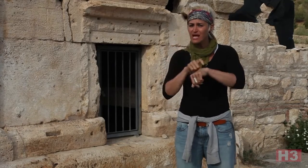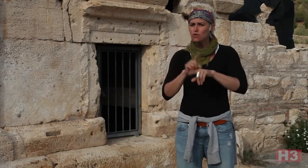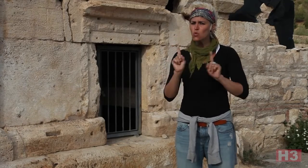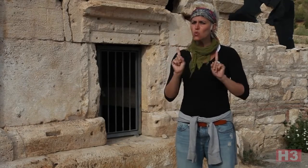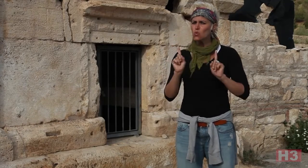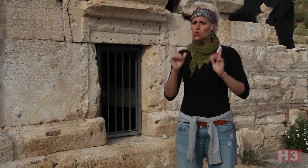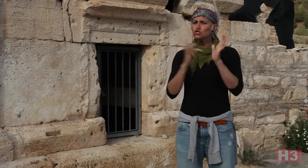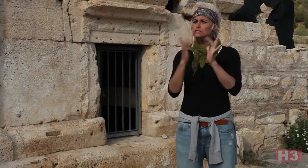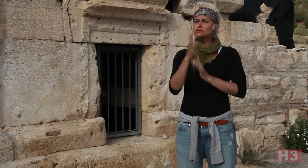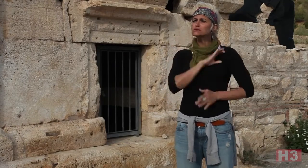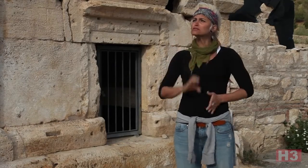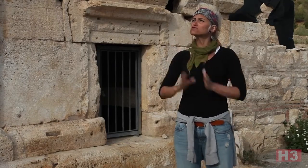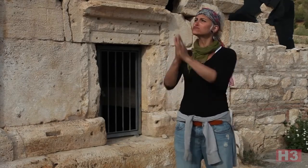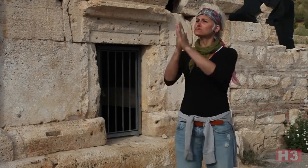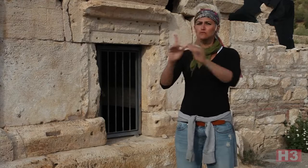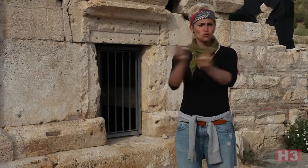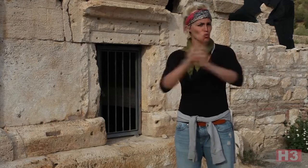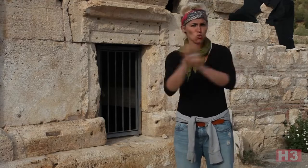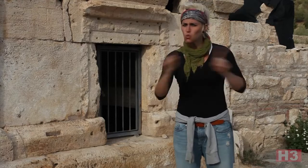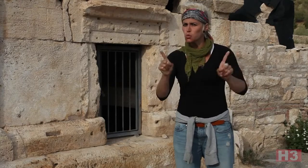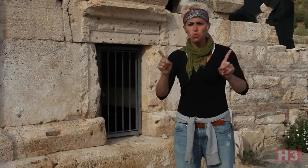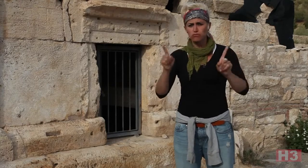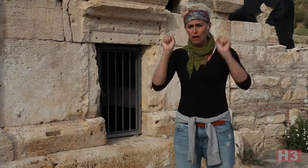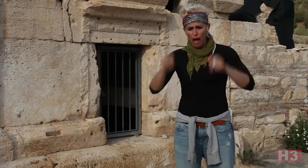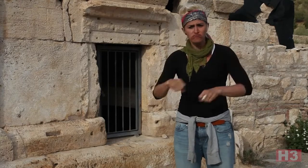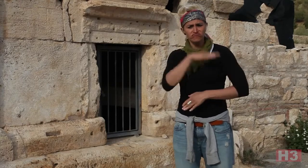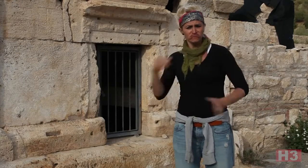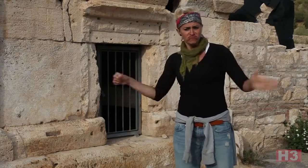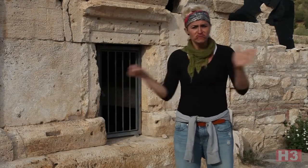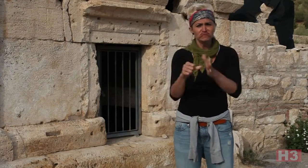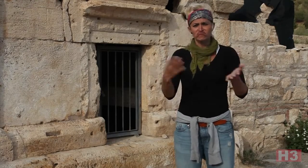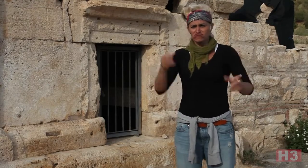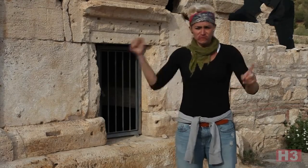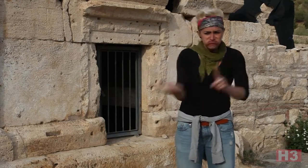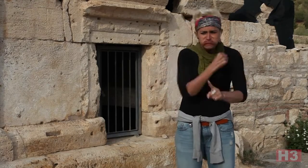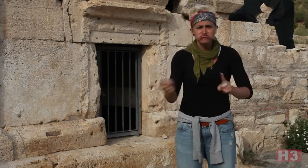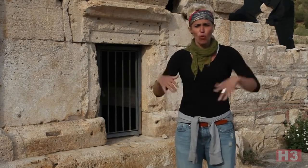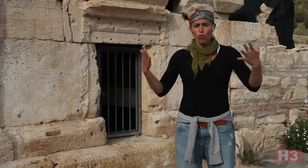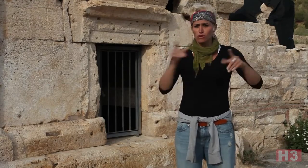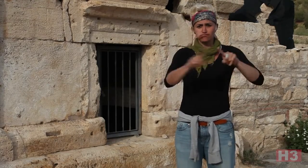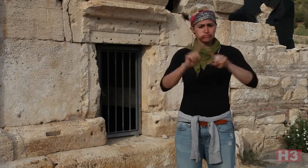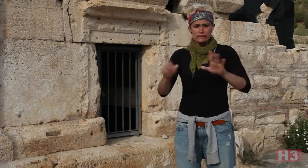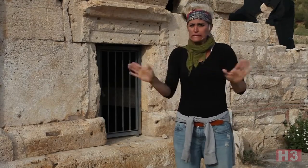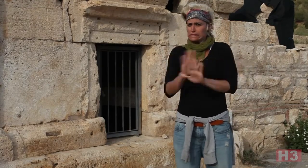Even at the time when Christianity was forbidden. People could get killed, tortured or anything.